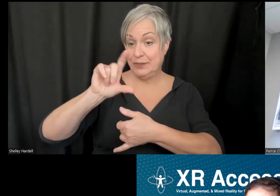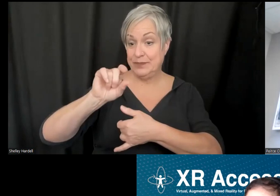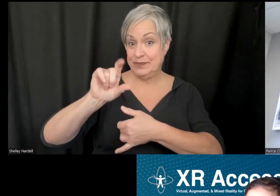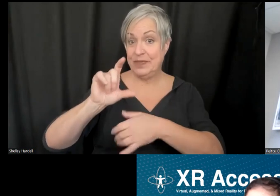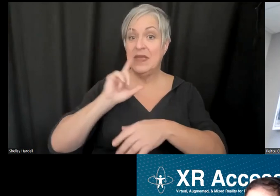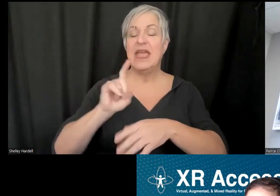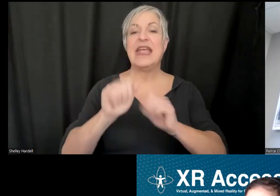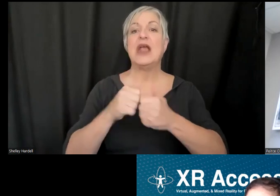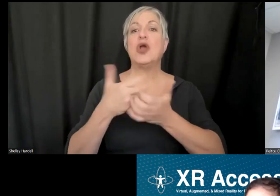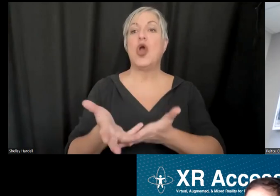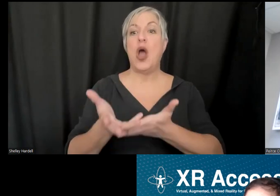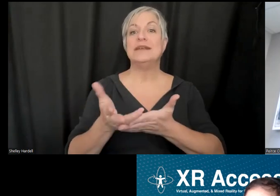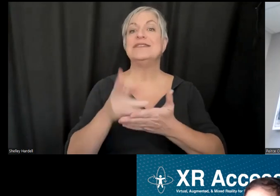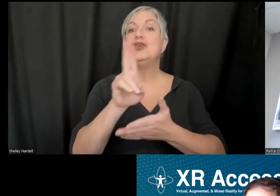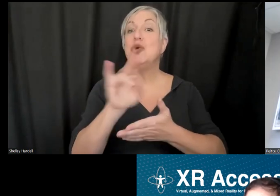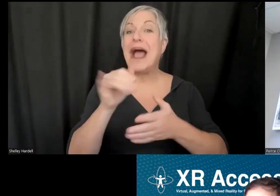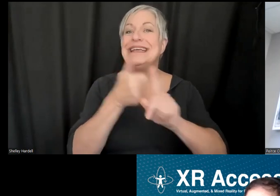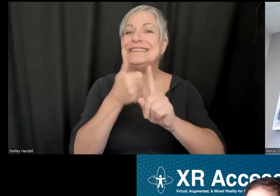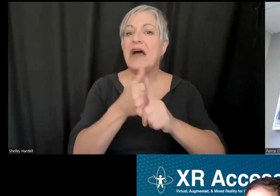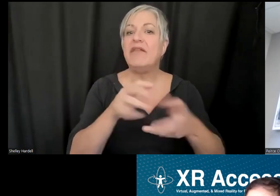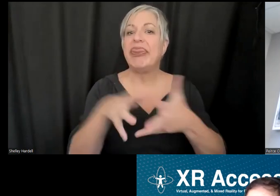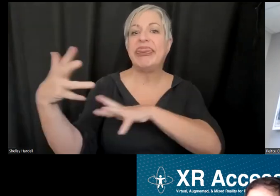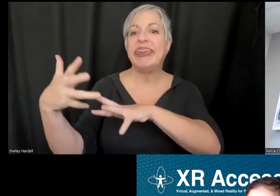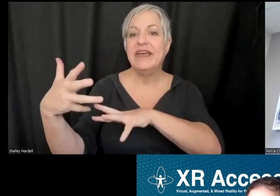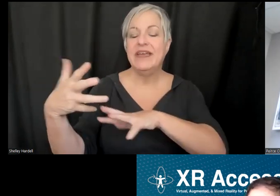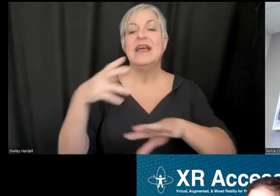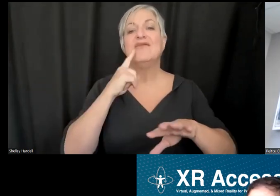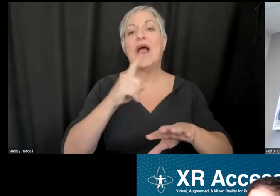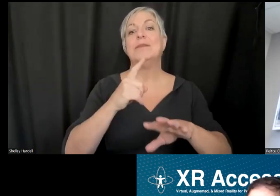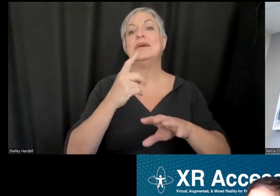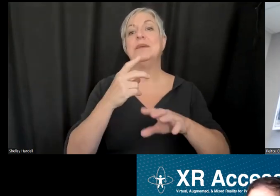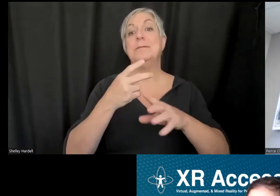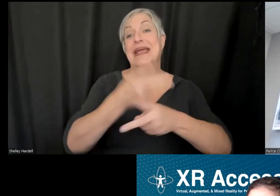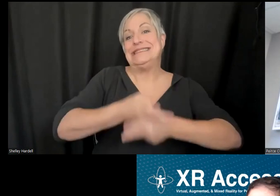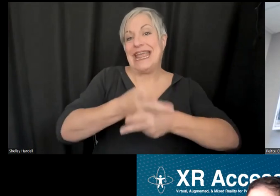breakage. Therefore I'm seeking recommendations for maintaining the UI, especially in the context of real-time captioned